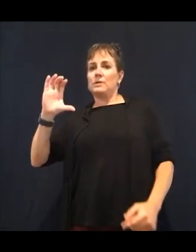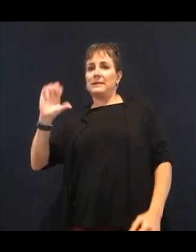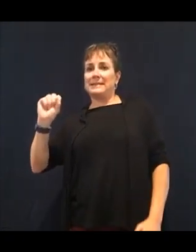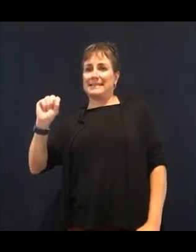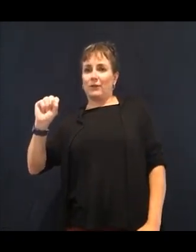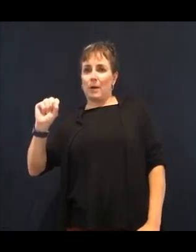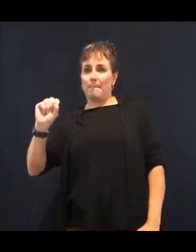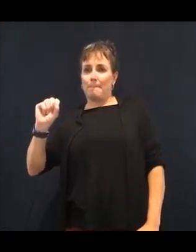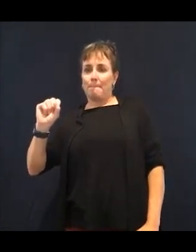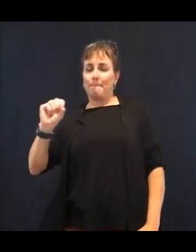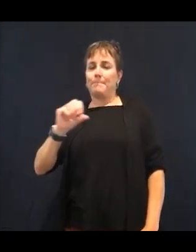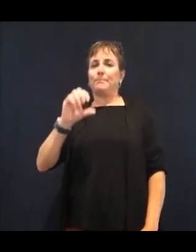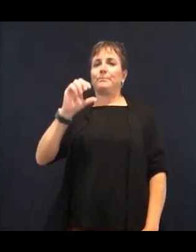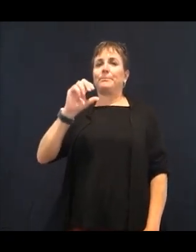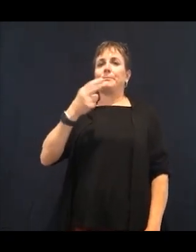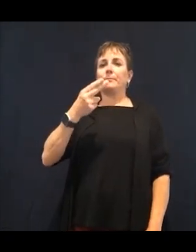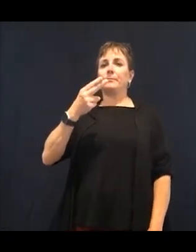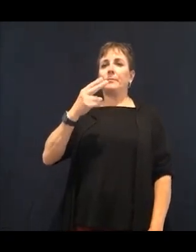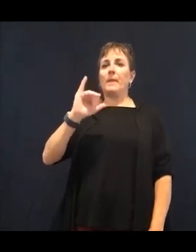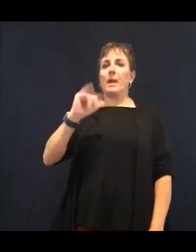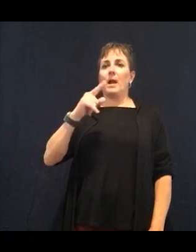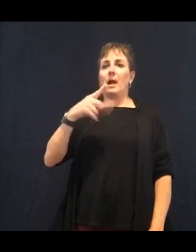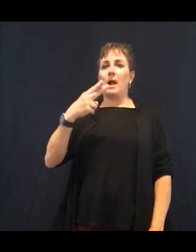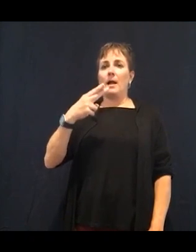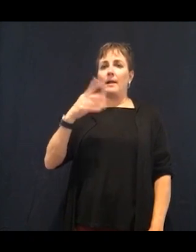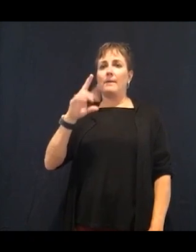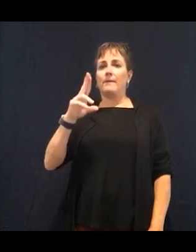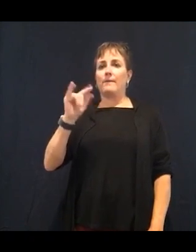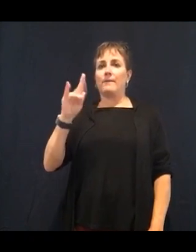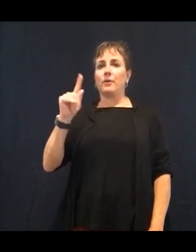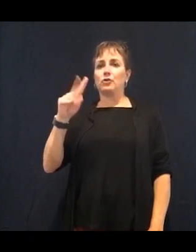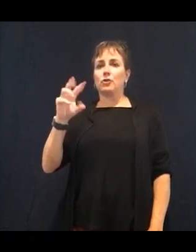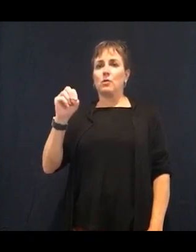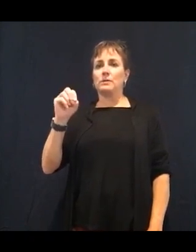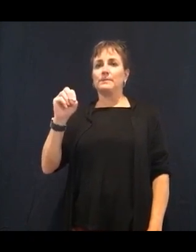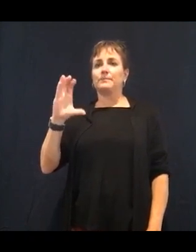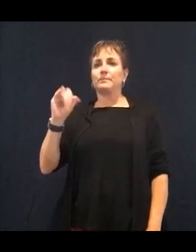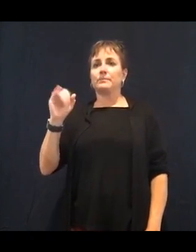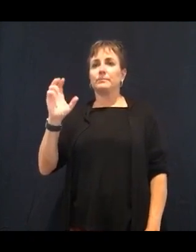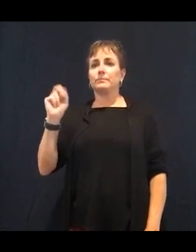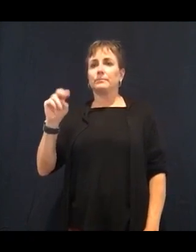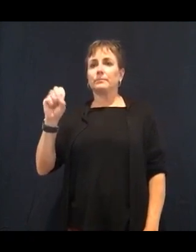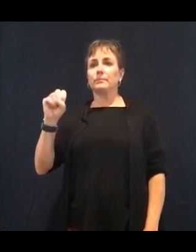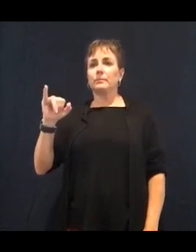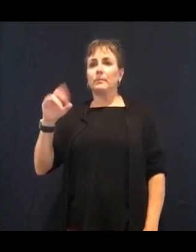from the vitamins and minerals in your body, it runs down your immune system. It leads